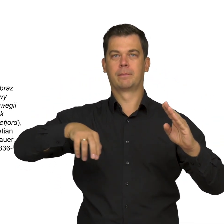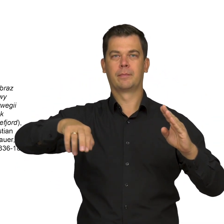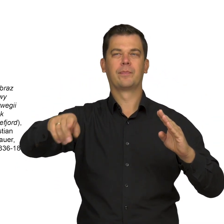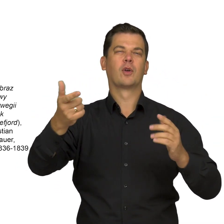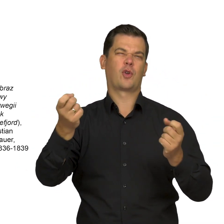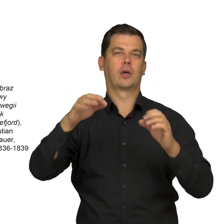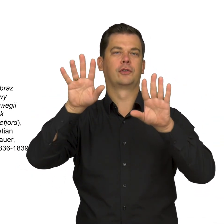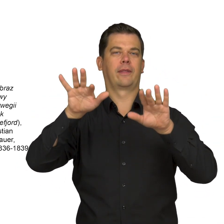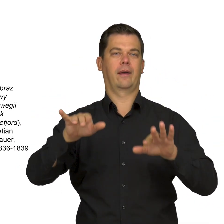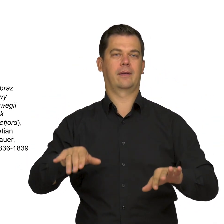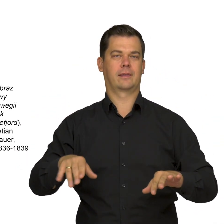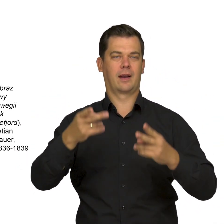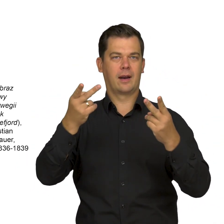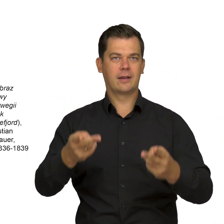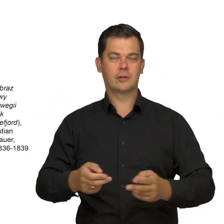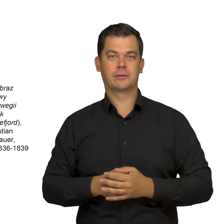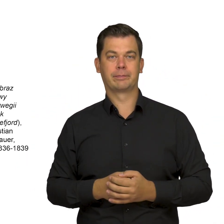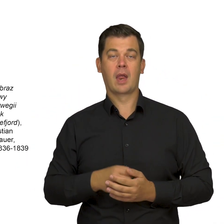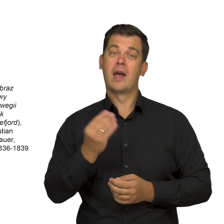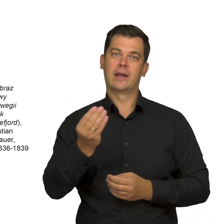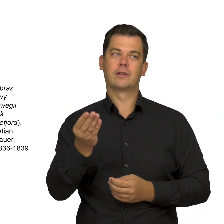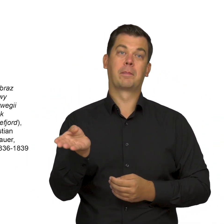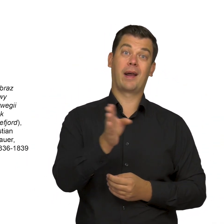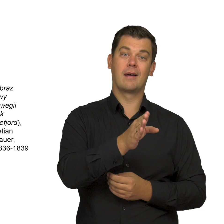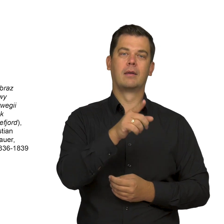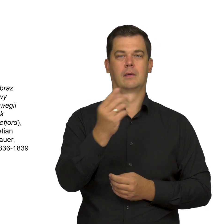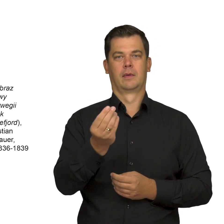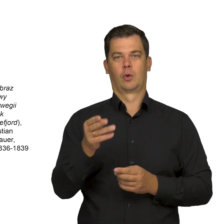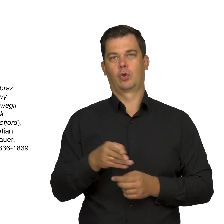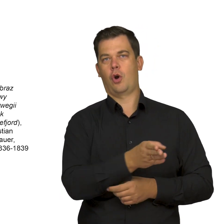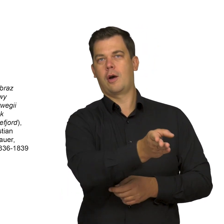are covered with remnants of snow. To the right of the house is yet another road.